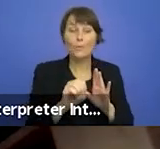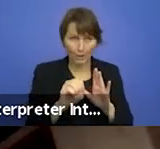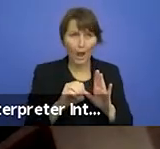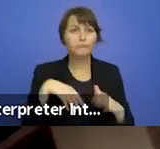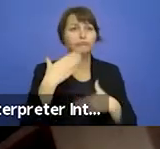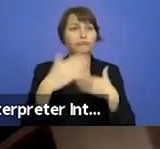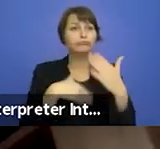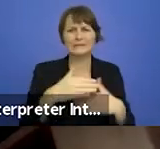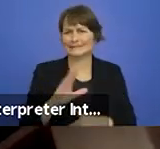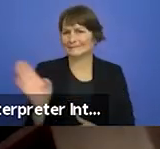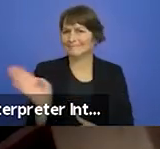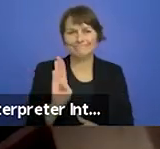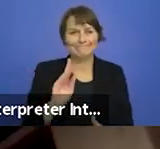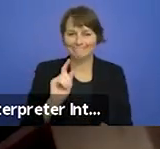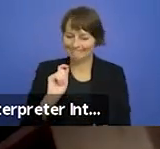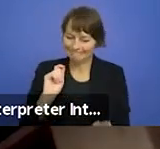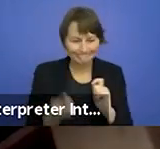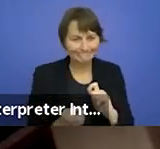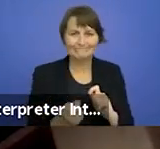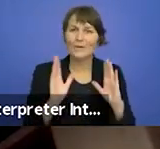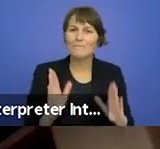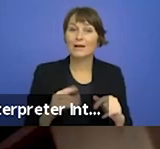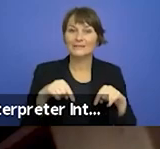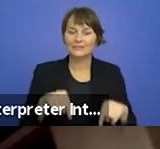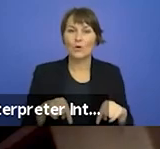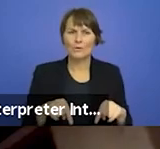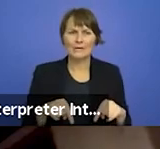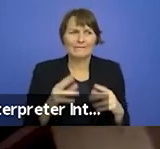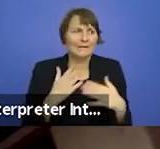Faced with the threat of permanent cancellation of the entire season, we were forced to look at the